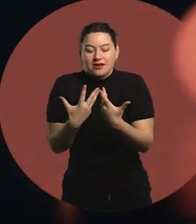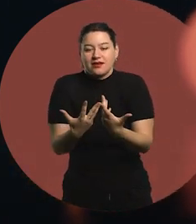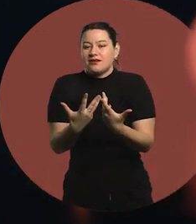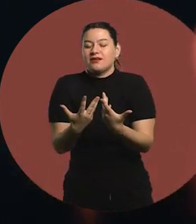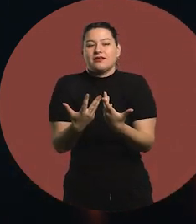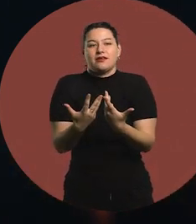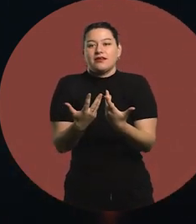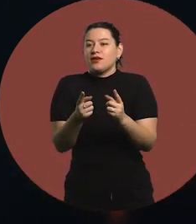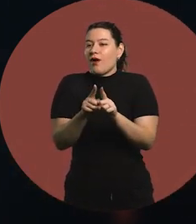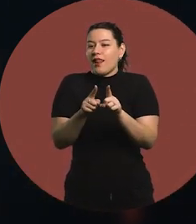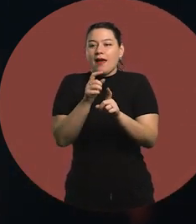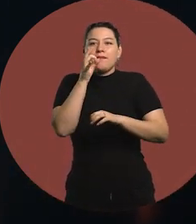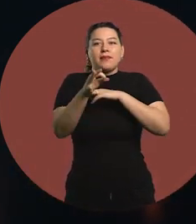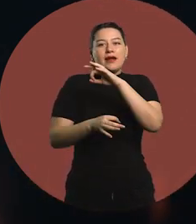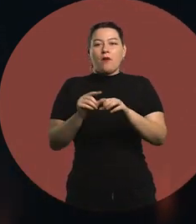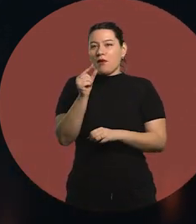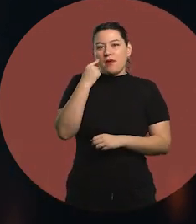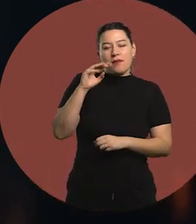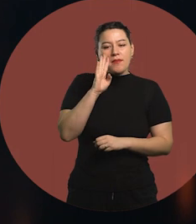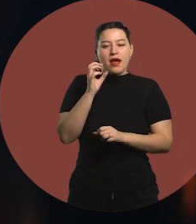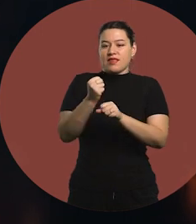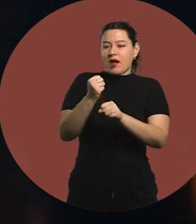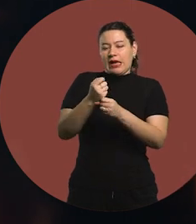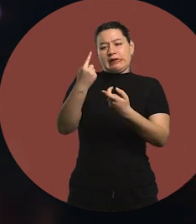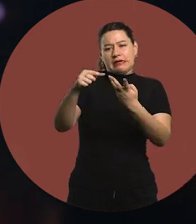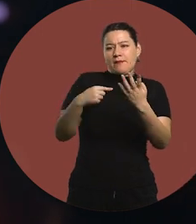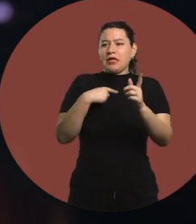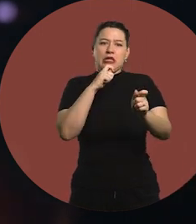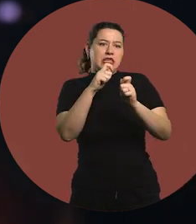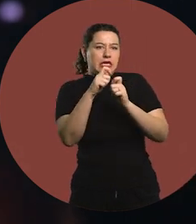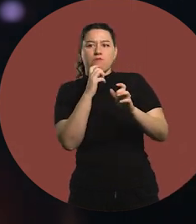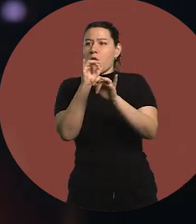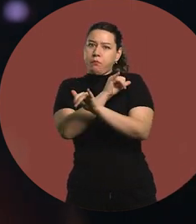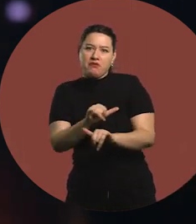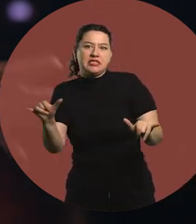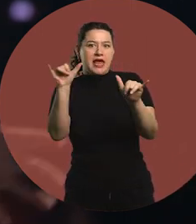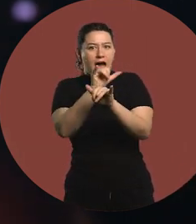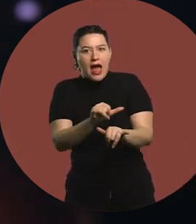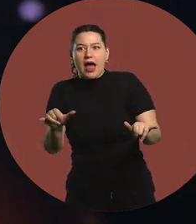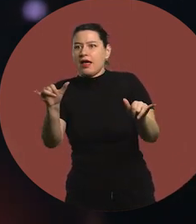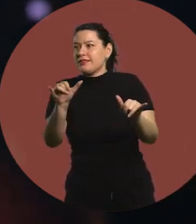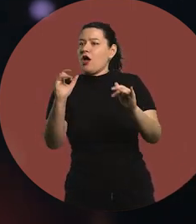explained the options to my parents: journalists, publicity, organizations.